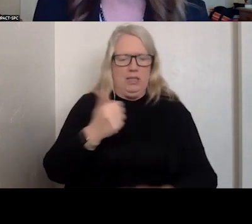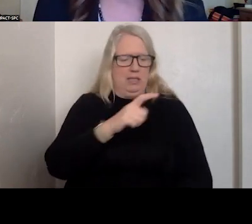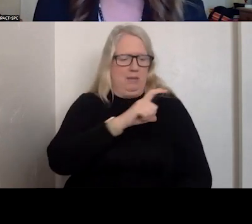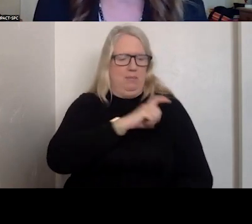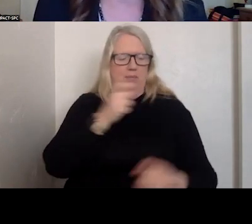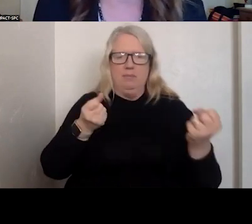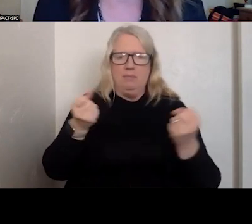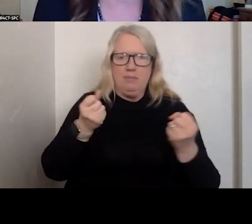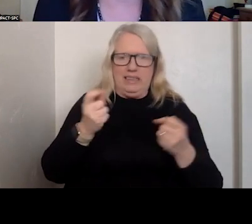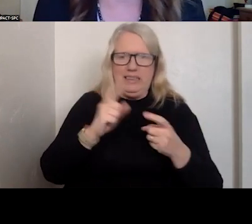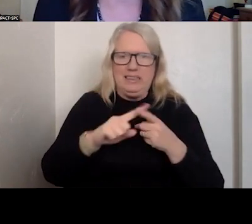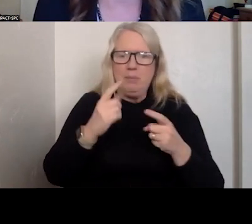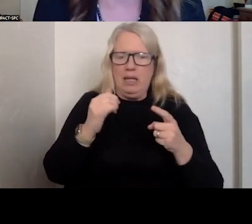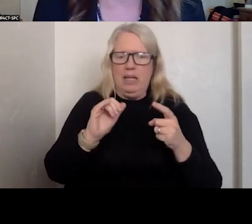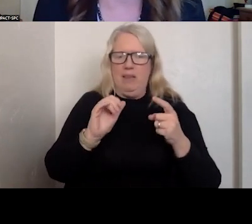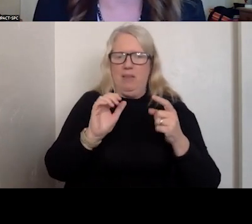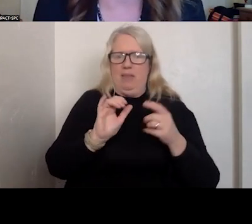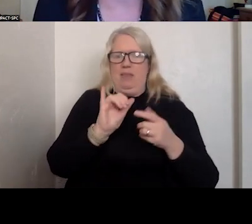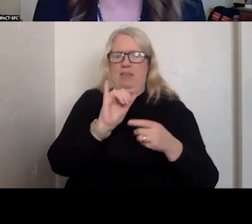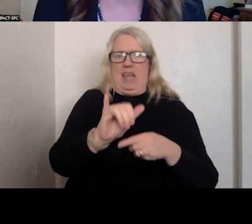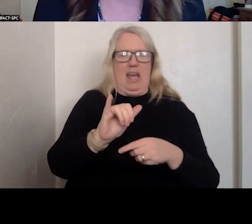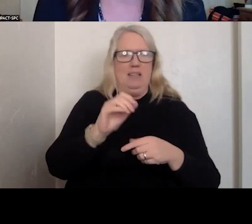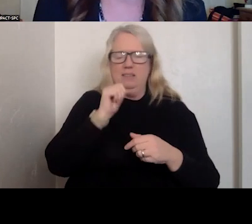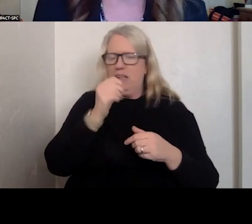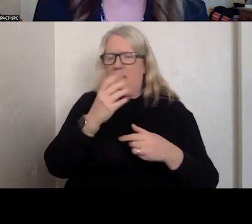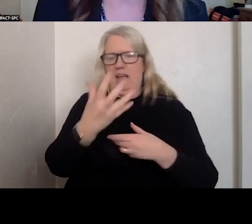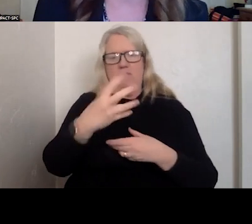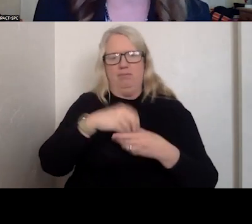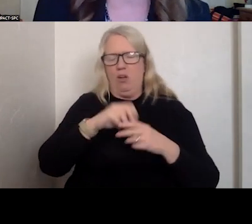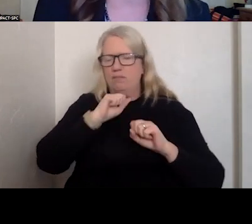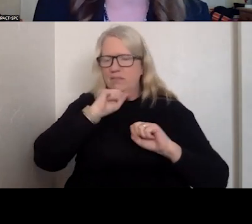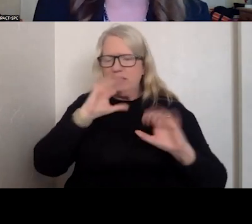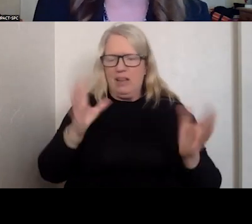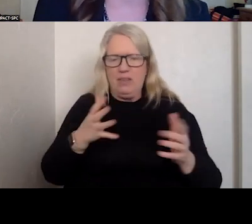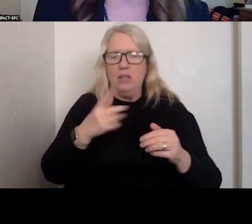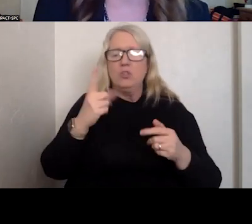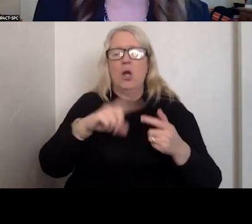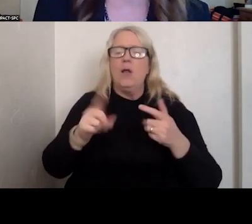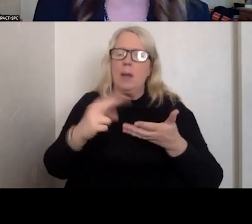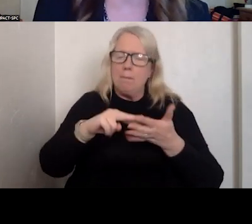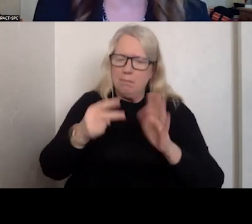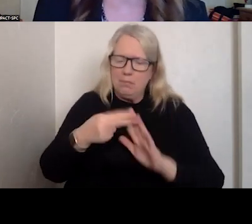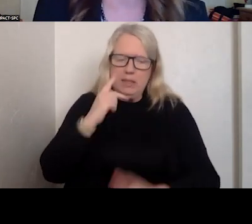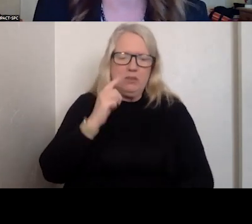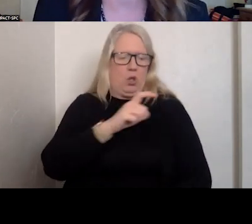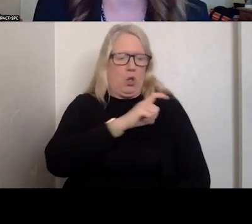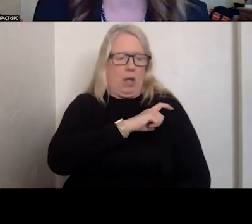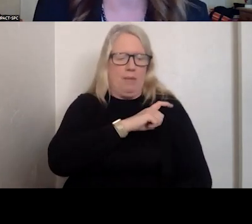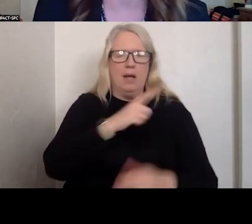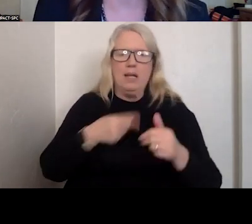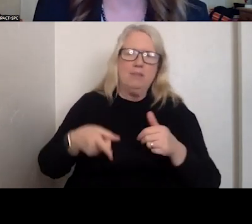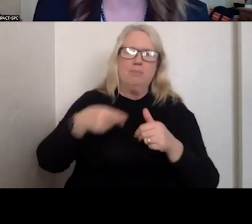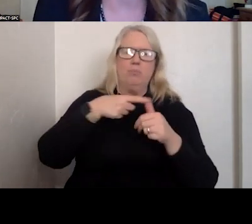OR NONEXISTENT AND THAT MAKES LAW ENFORCEMENT THE PRIMARY RESPONDER.